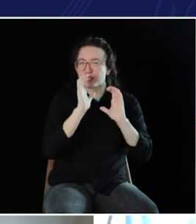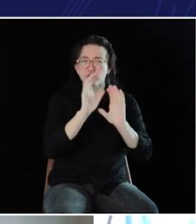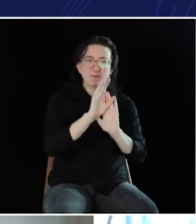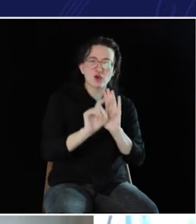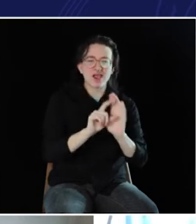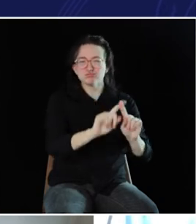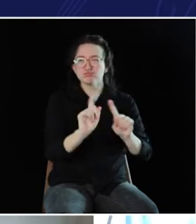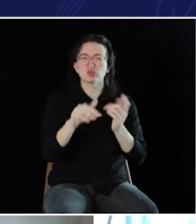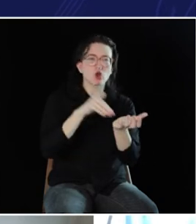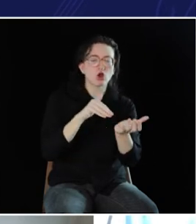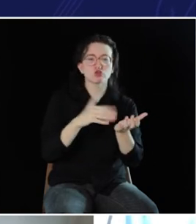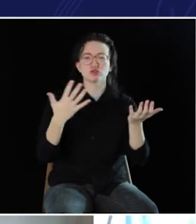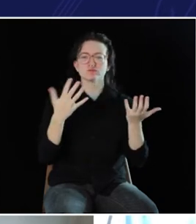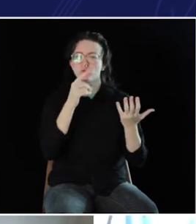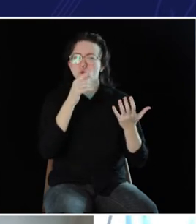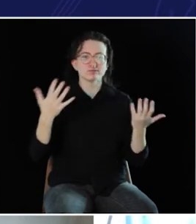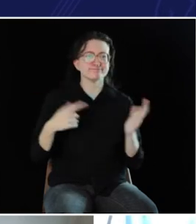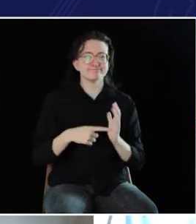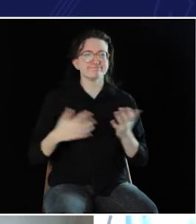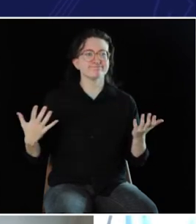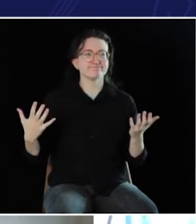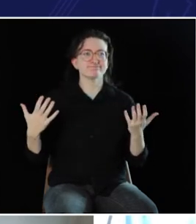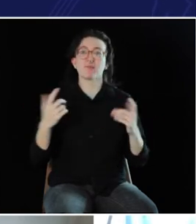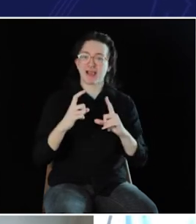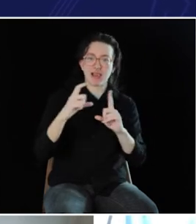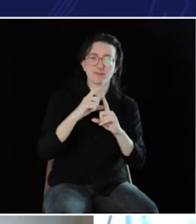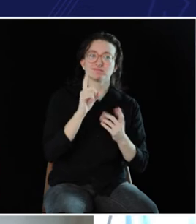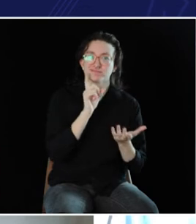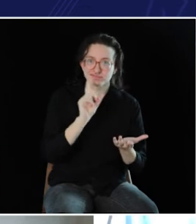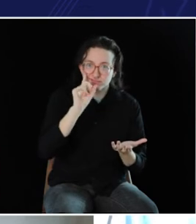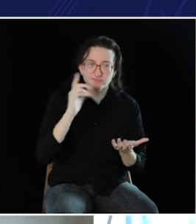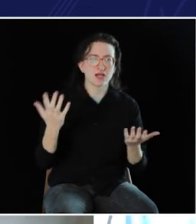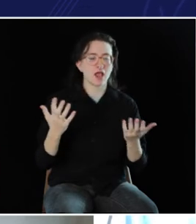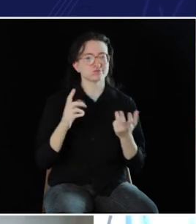And, uh, lots of doctors who, um...